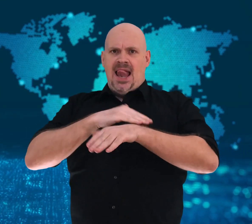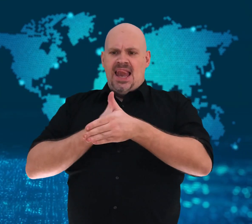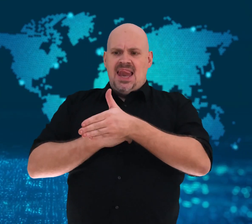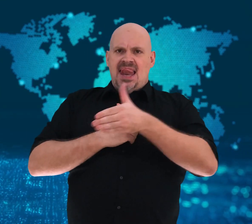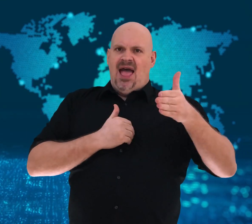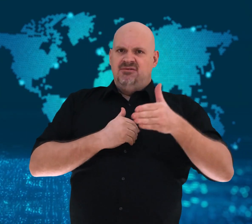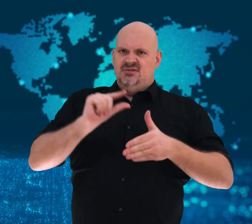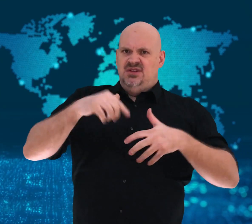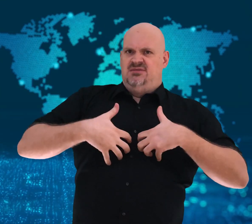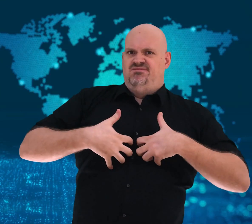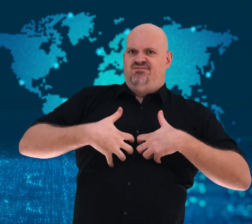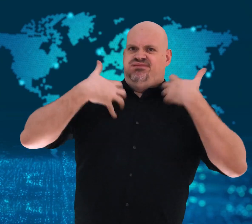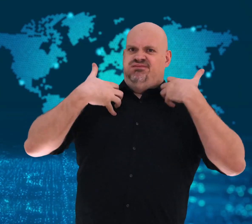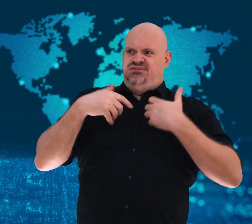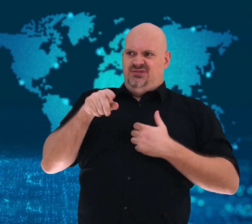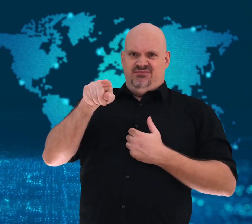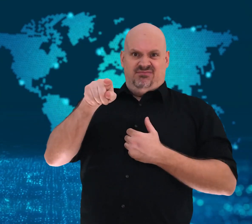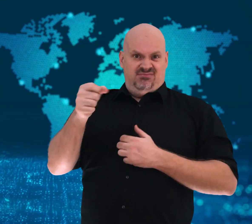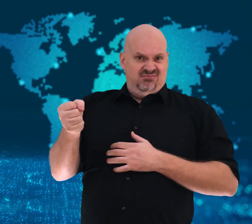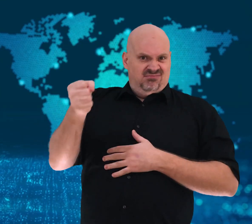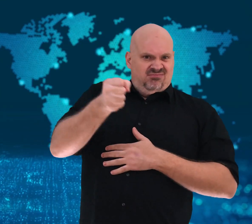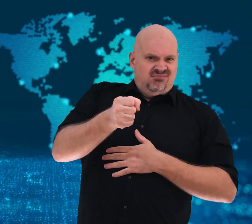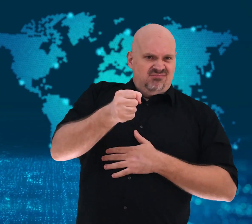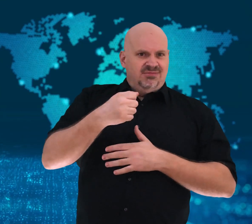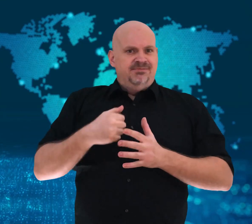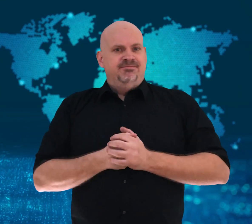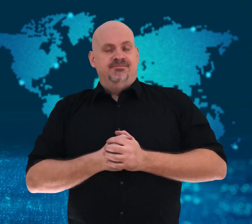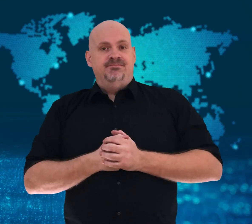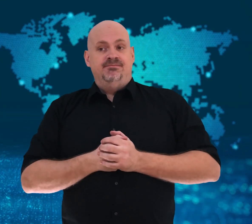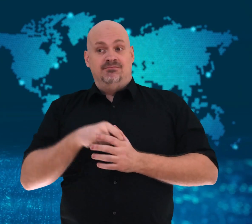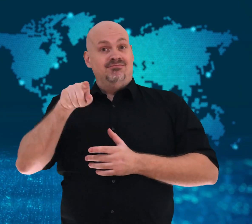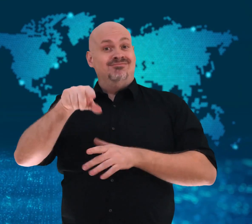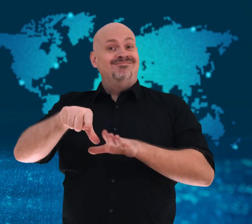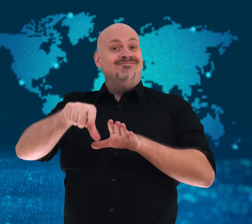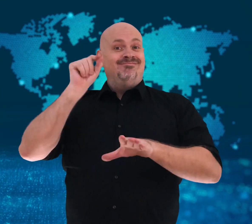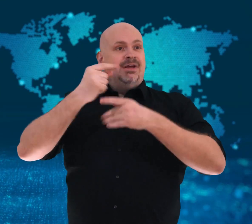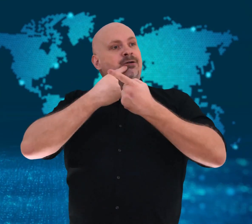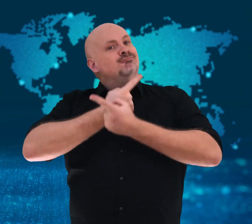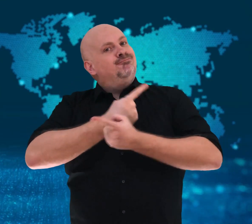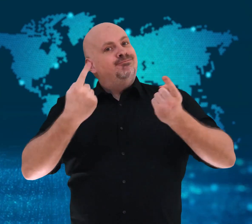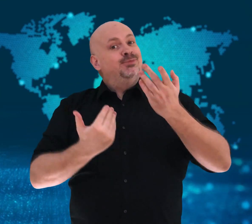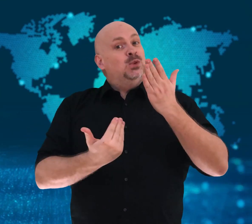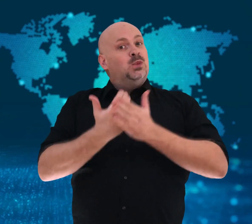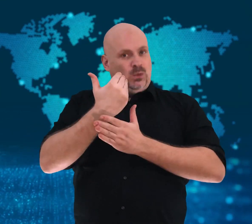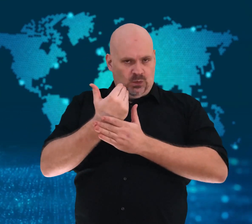After her name was announced as a President,